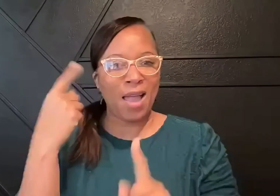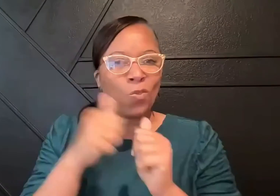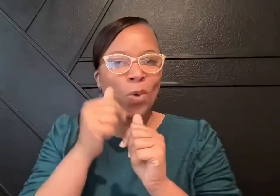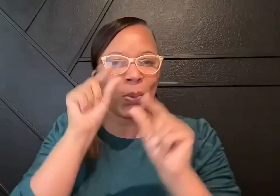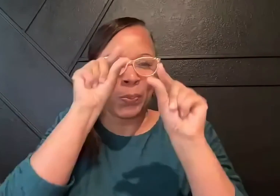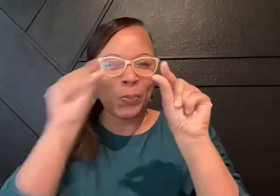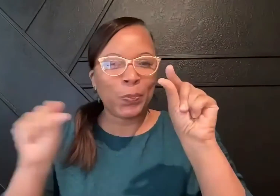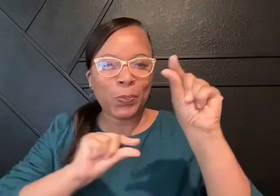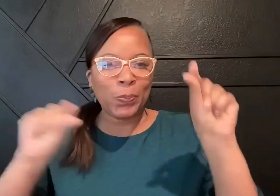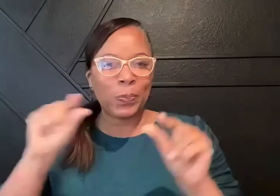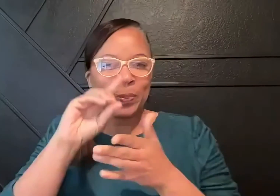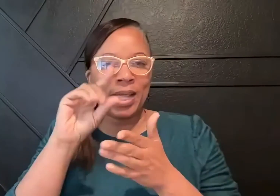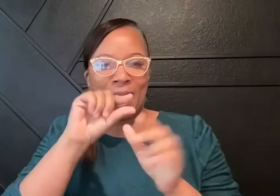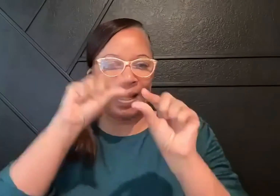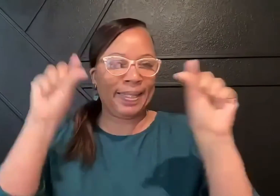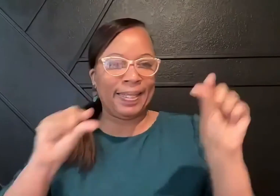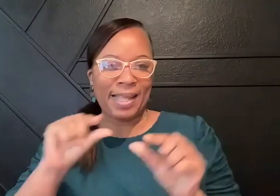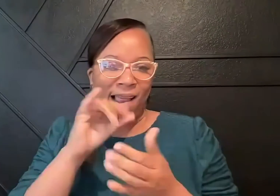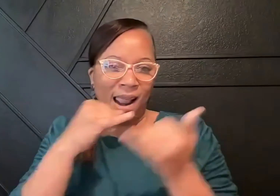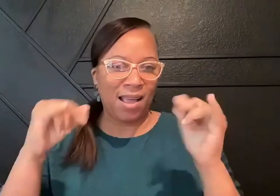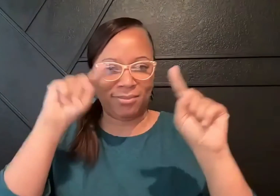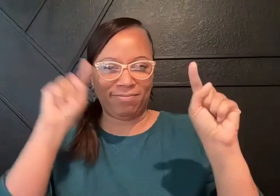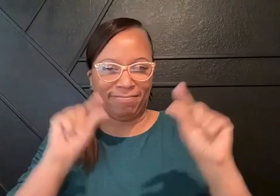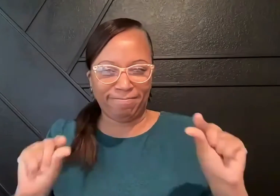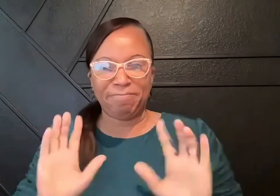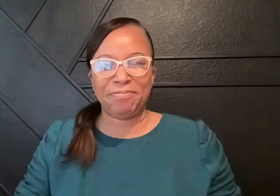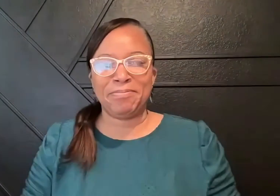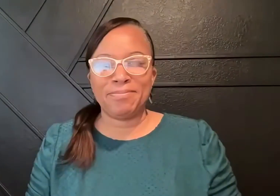My background is black with small strips of design.